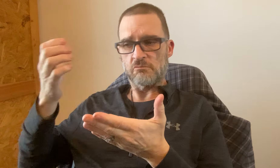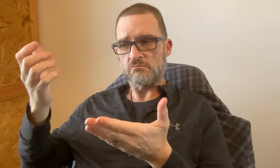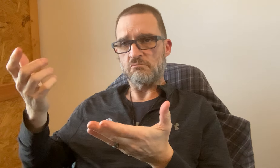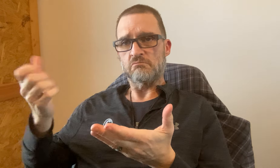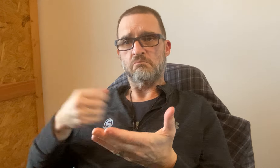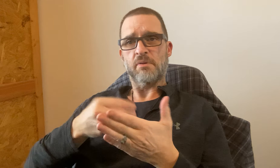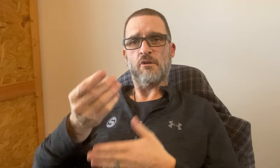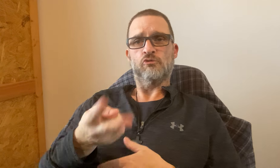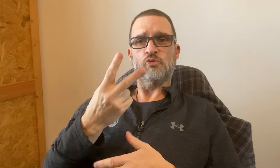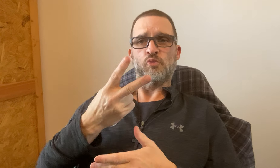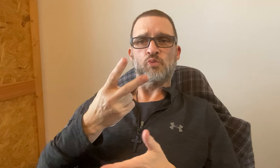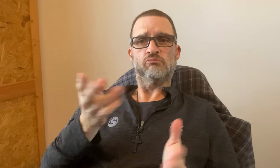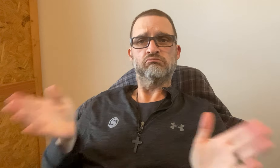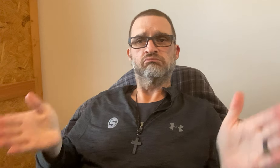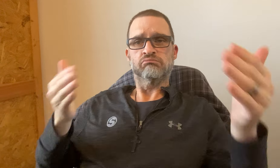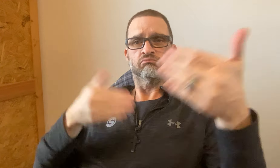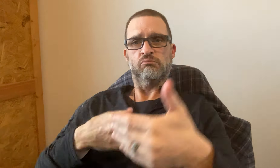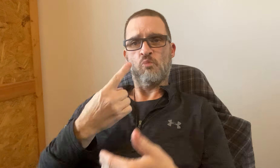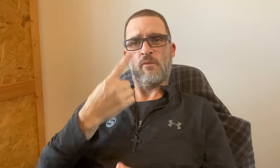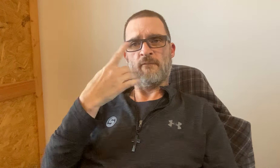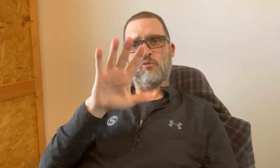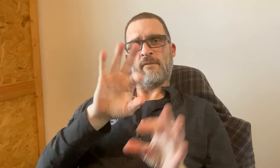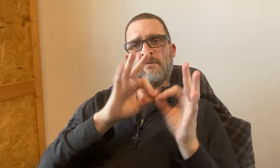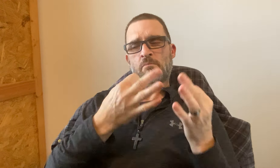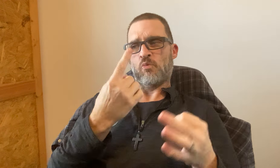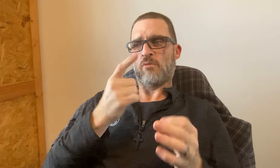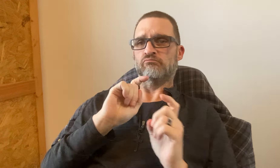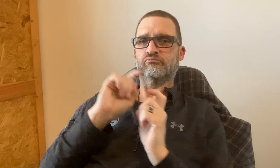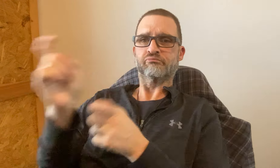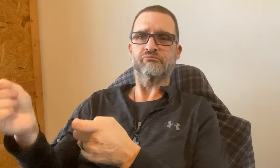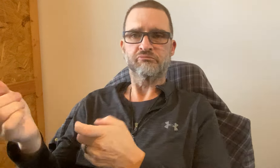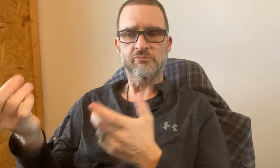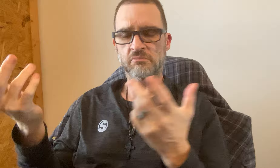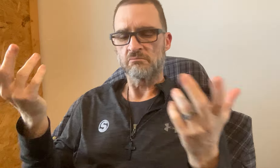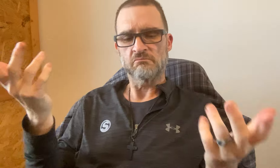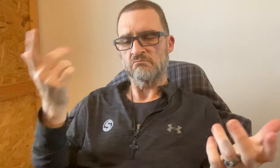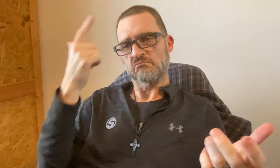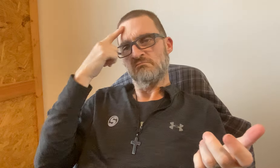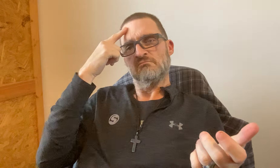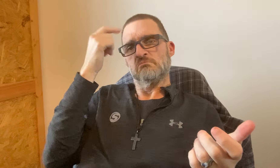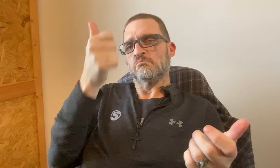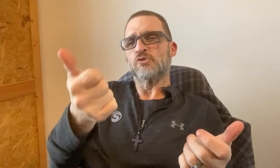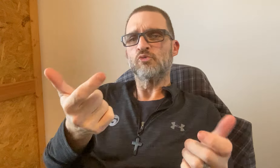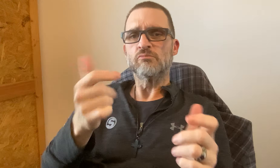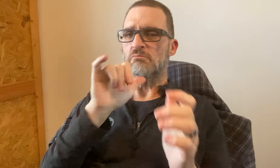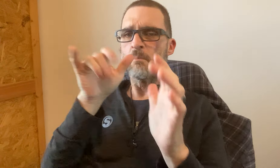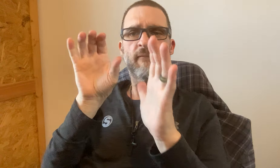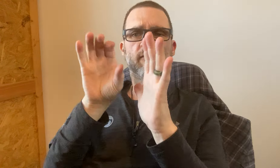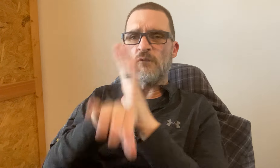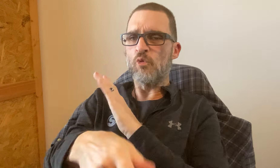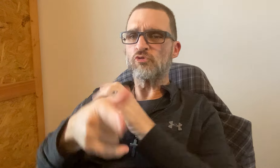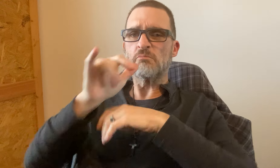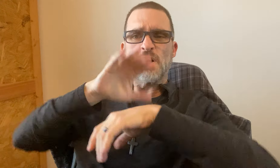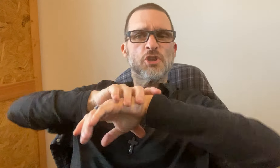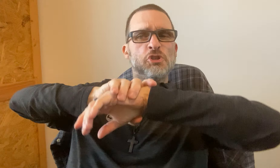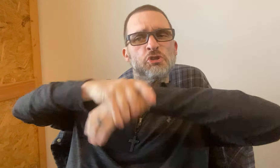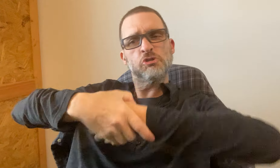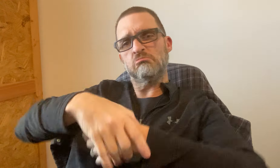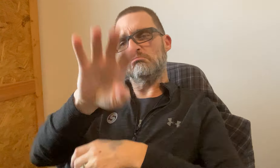Regular water bottles, buy 2 cases One for your family and 1 to donate. It's up to you. I'm not forcing you.